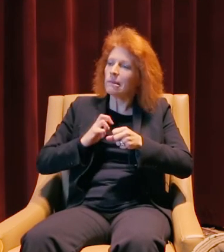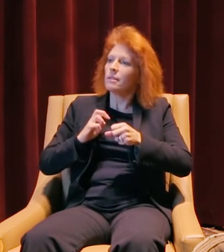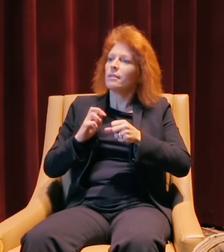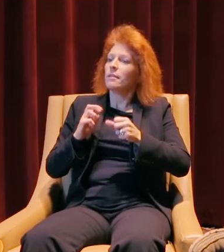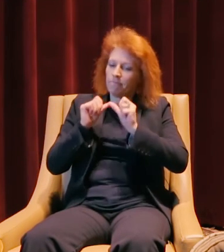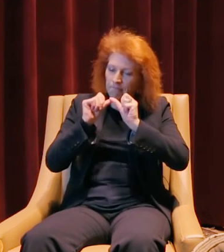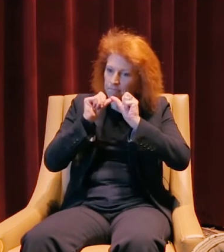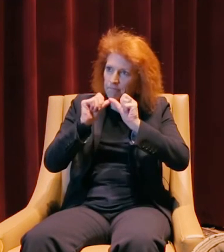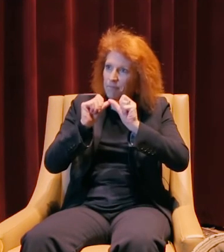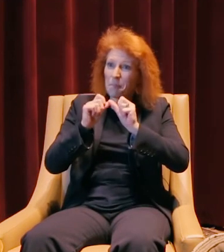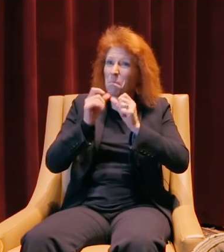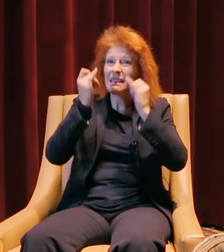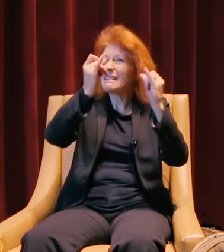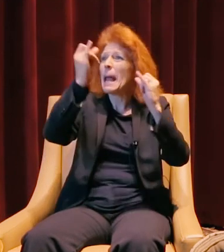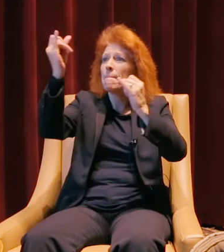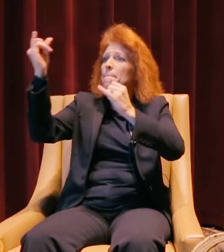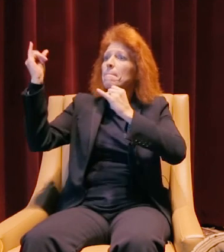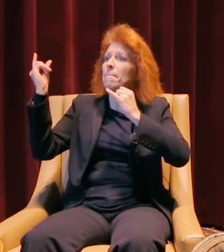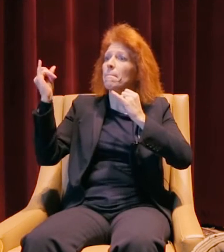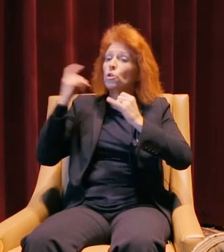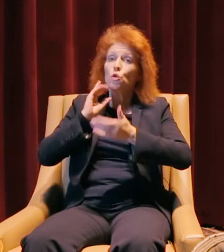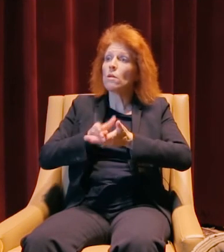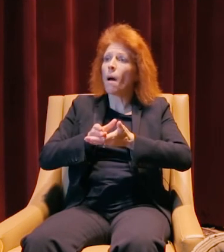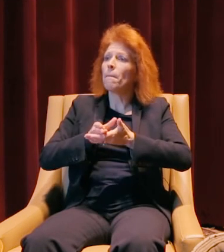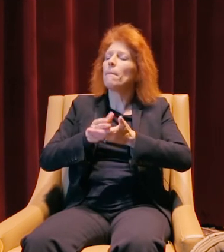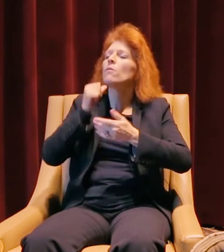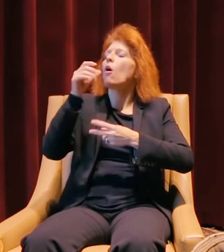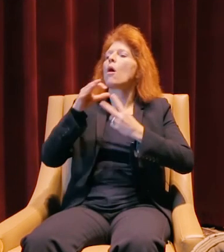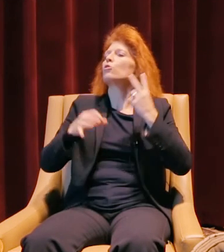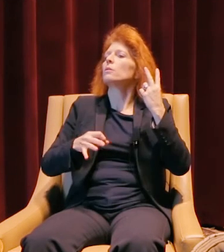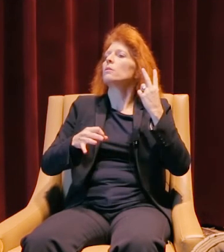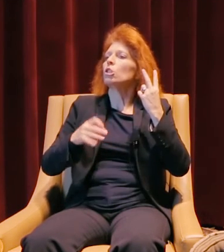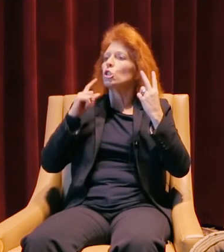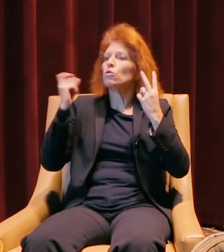I do exactly the same thing, there's just no option to stop. You just push forward.